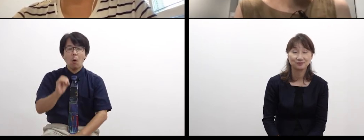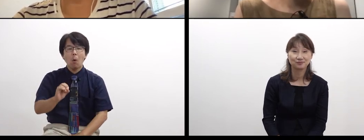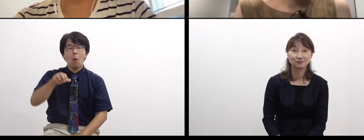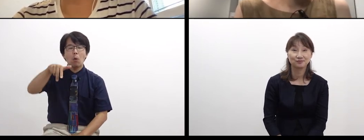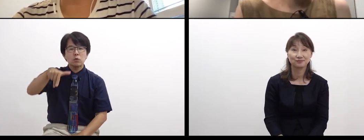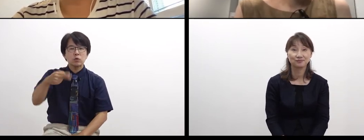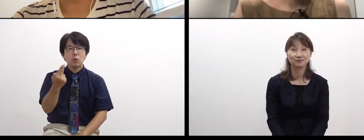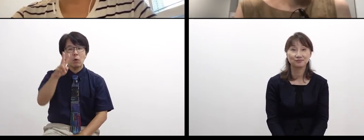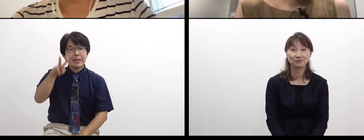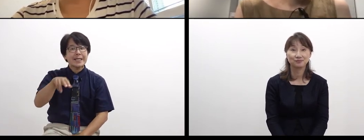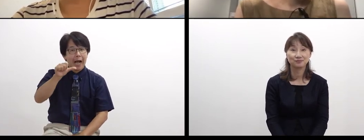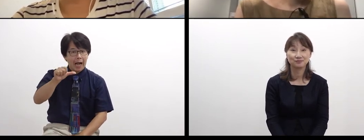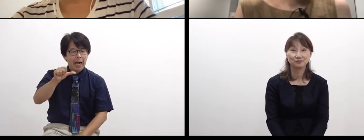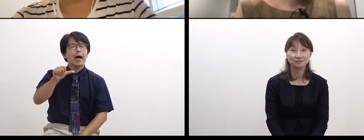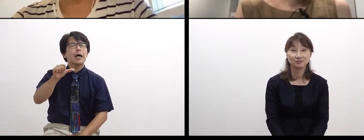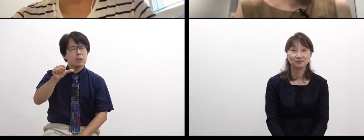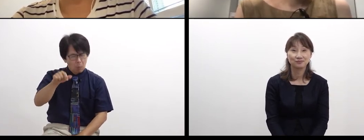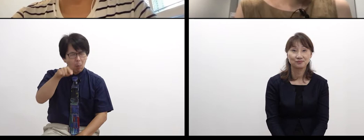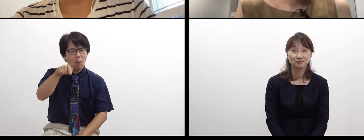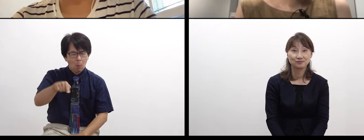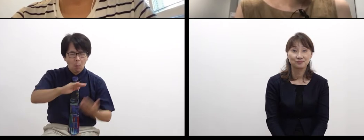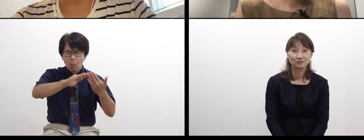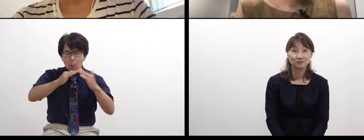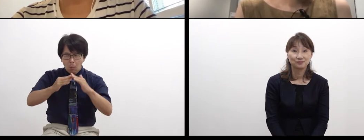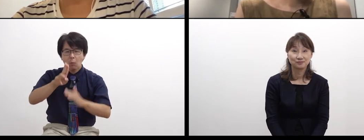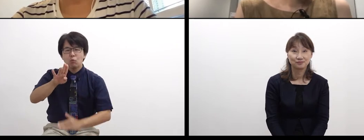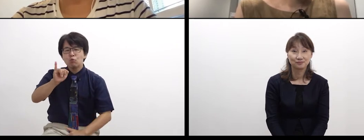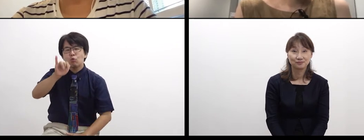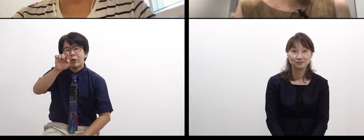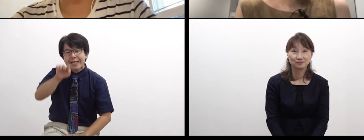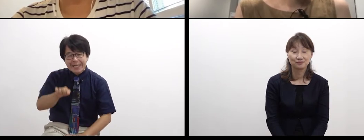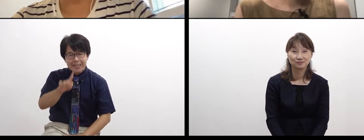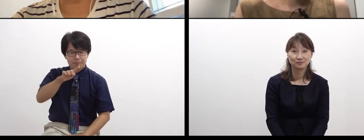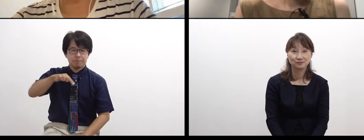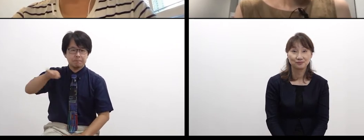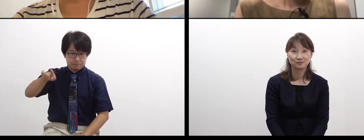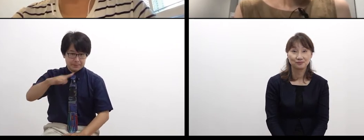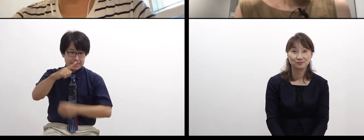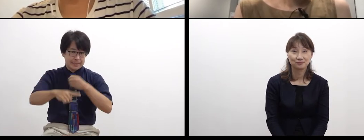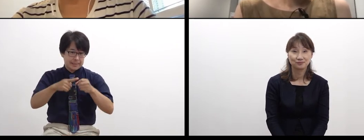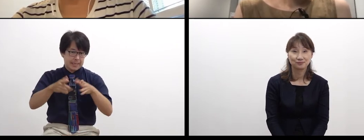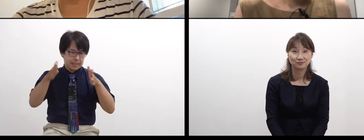and I sometimes have opportunities to interact